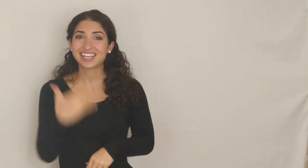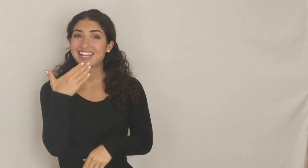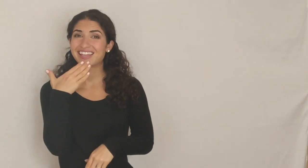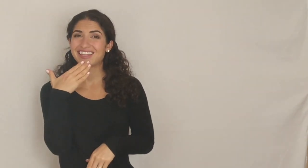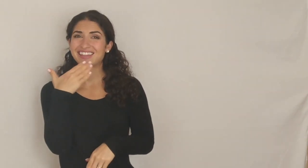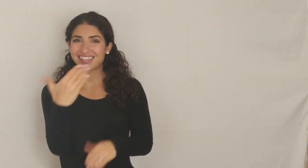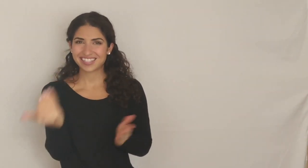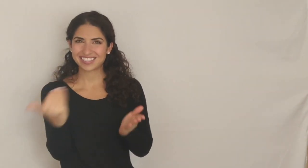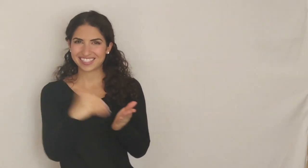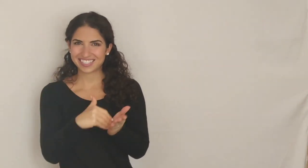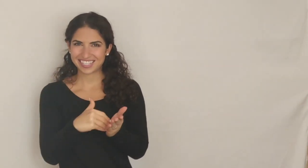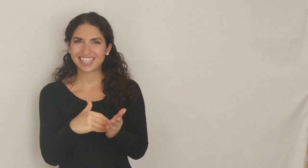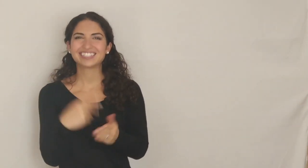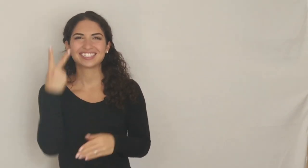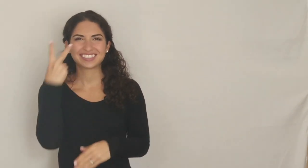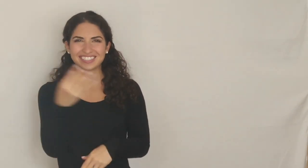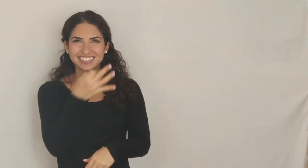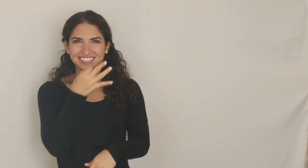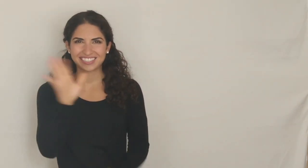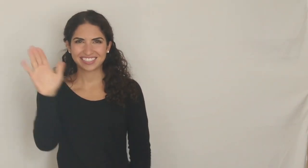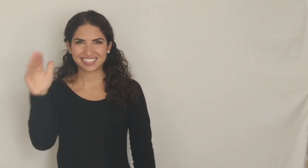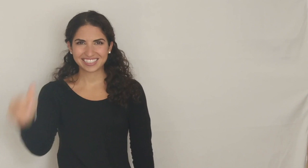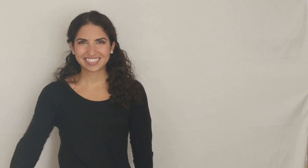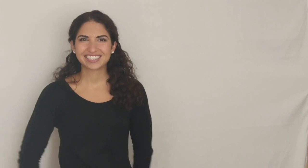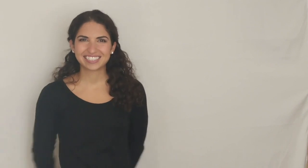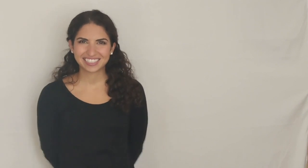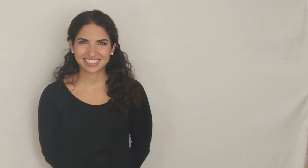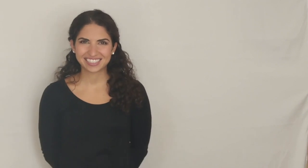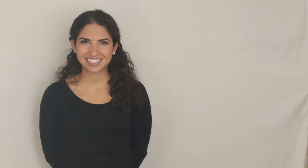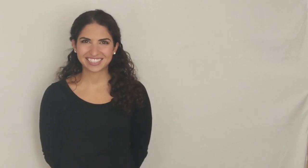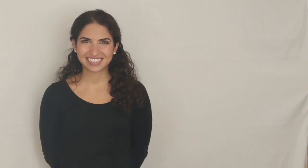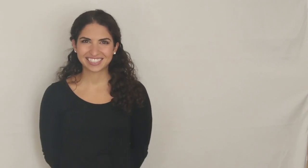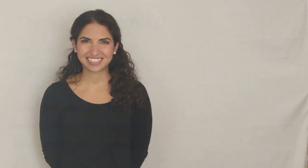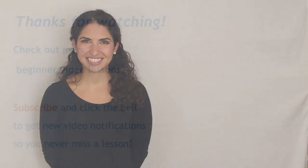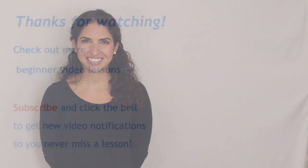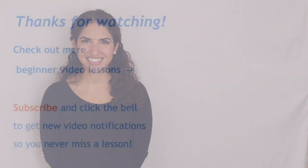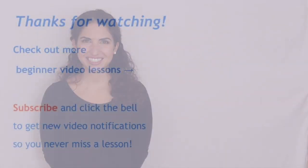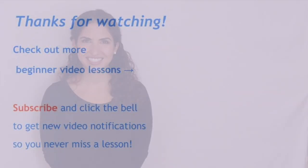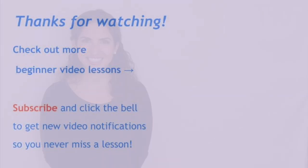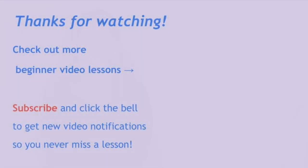Thanks again and I'll see you soon. Bye!